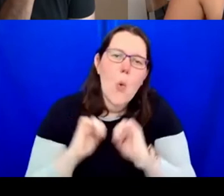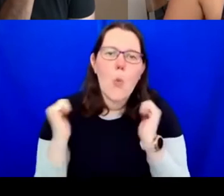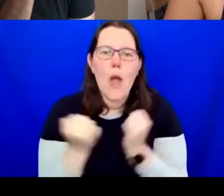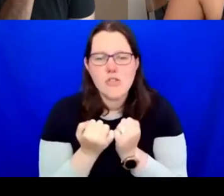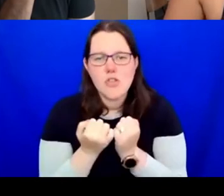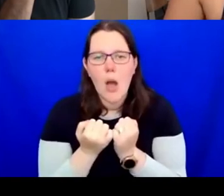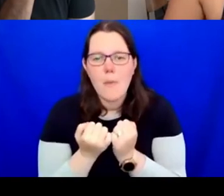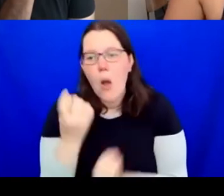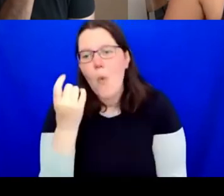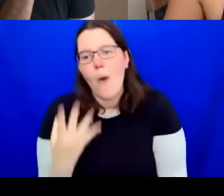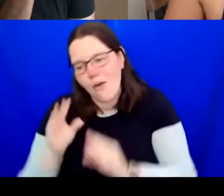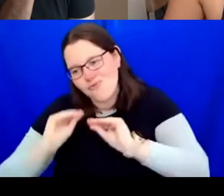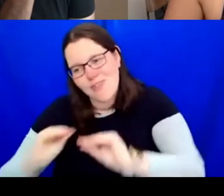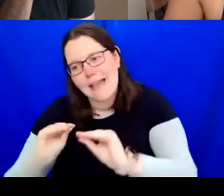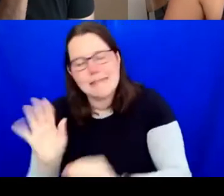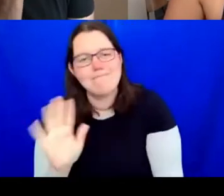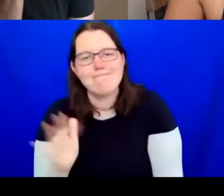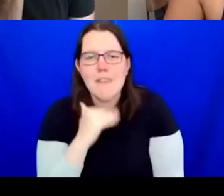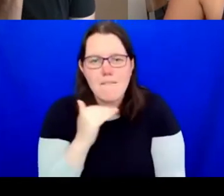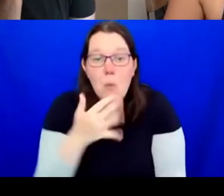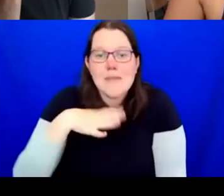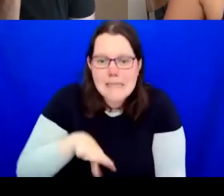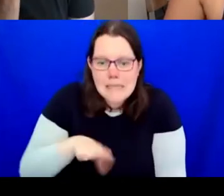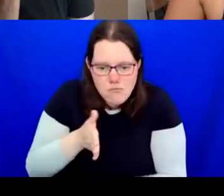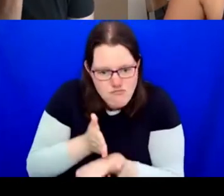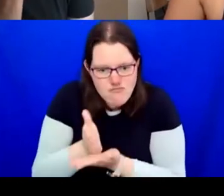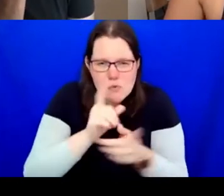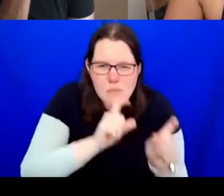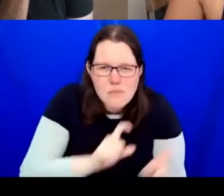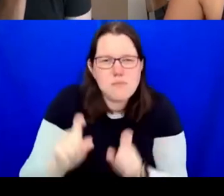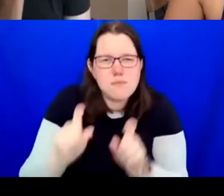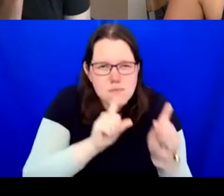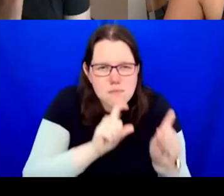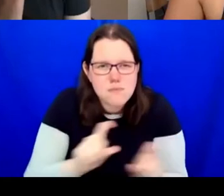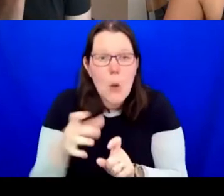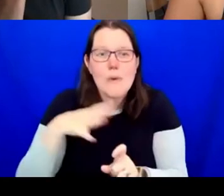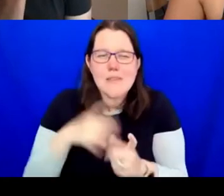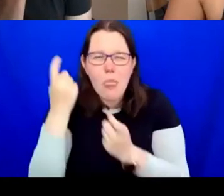We must learn where we have been, where we are and where want to go to but remember in this learning,